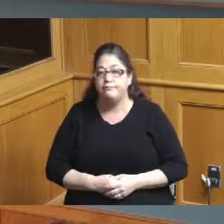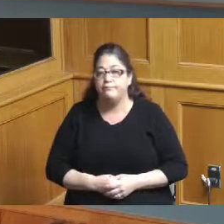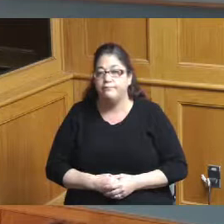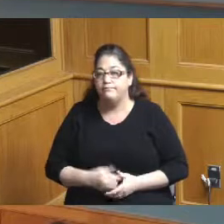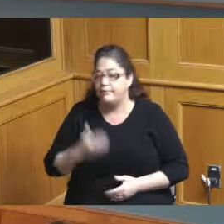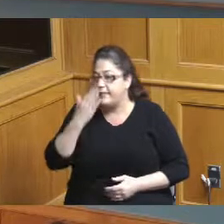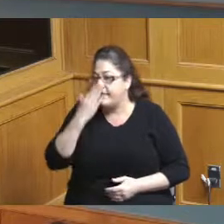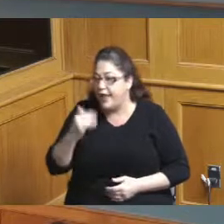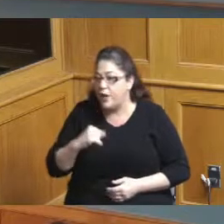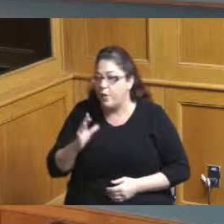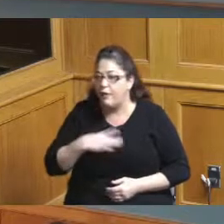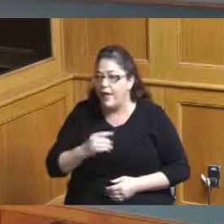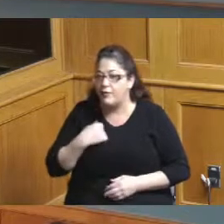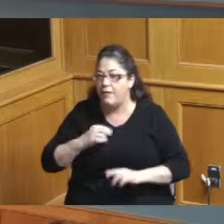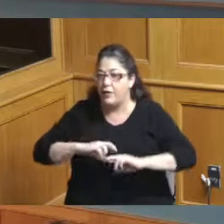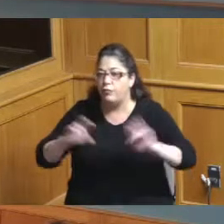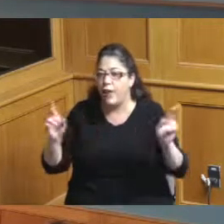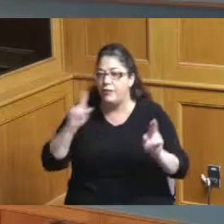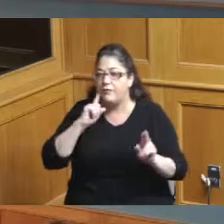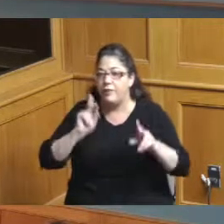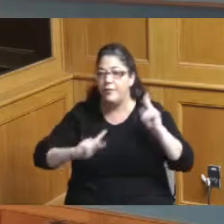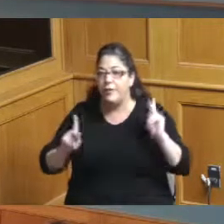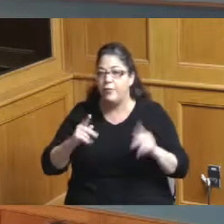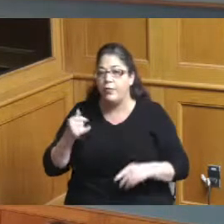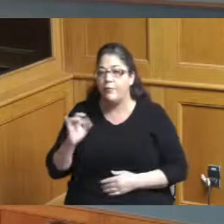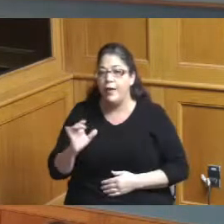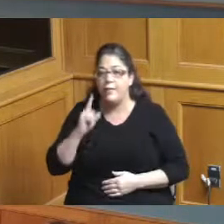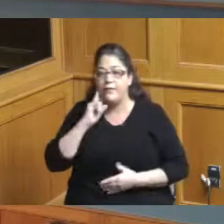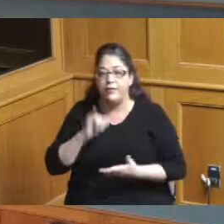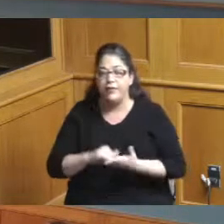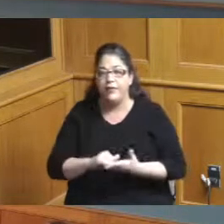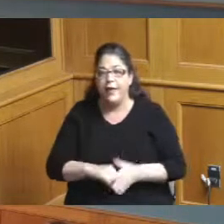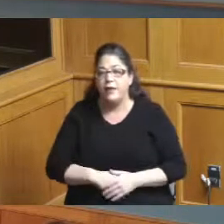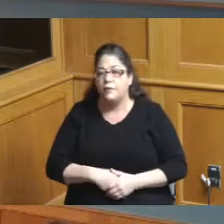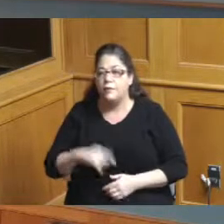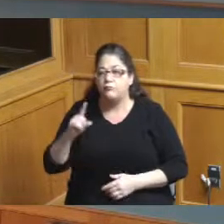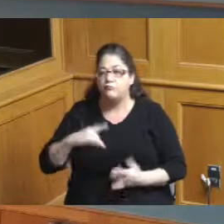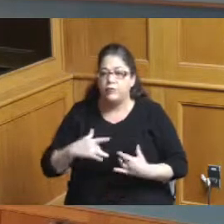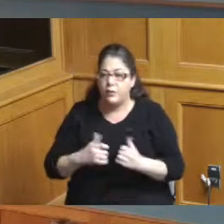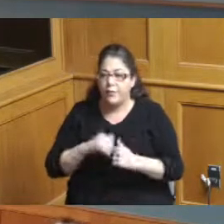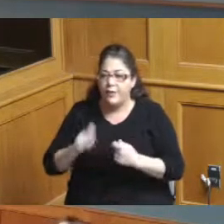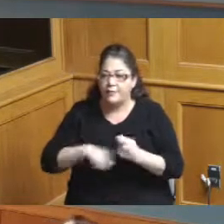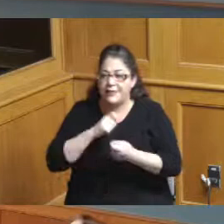so the people in the public know where we are with that particular property sure thank you I